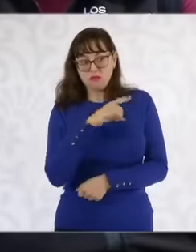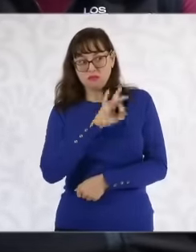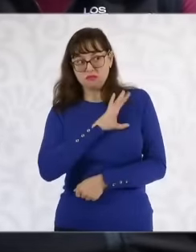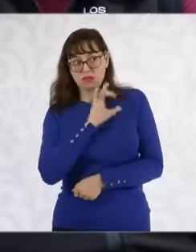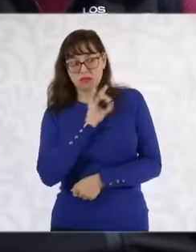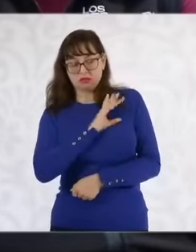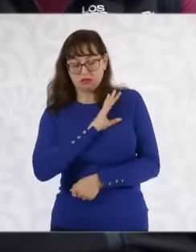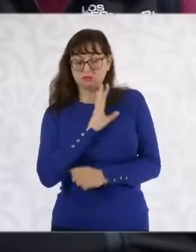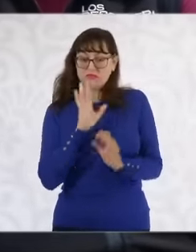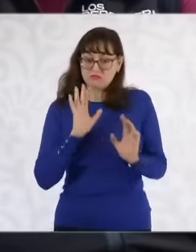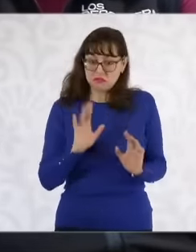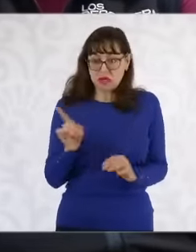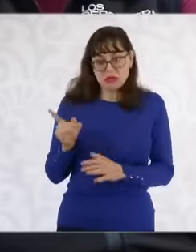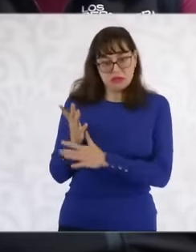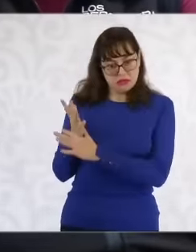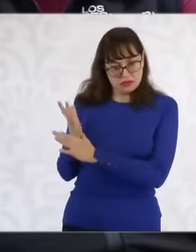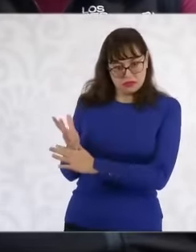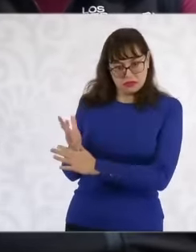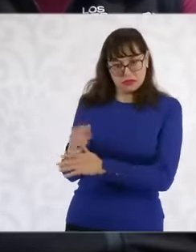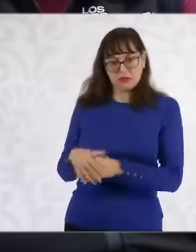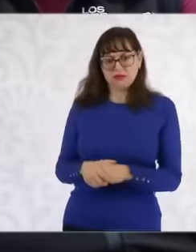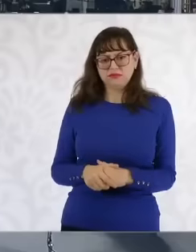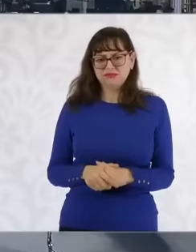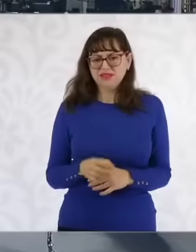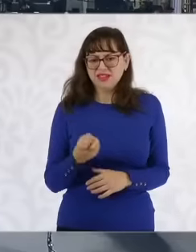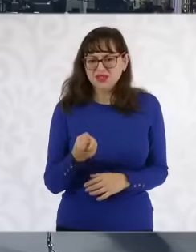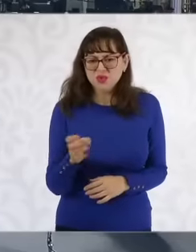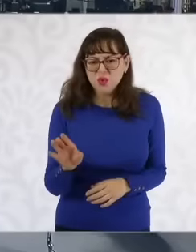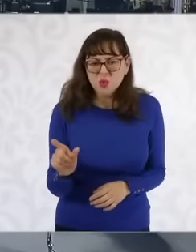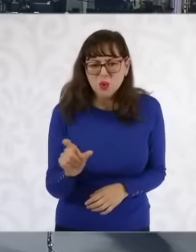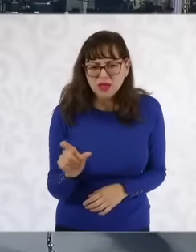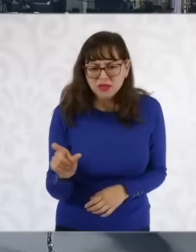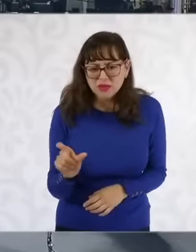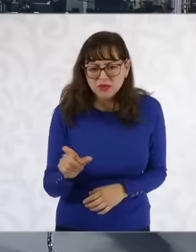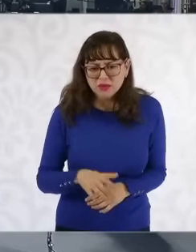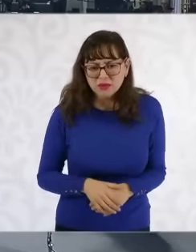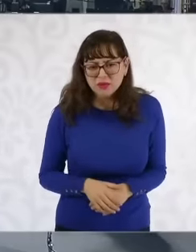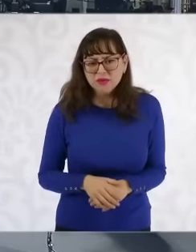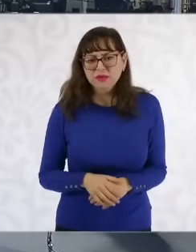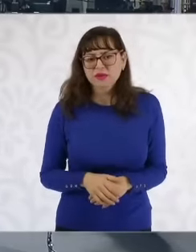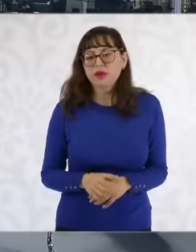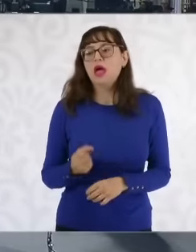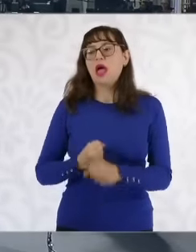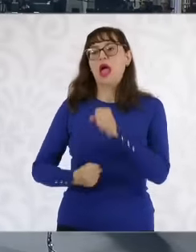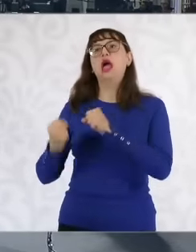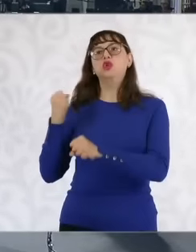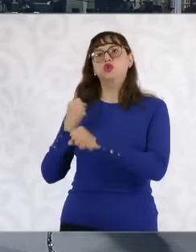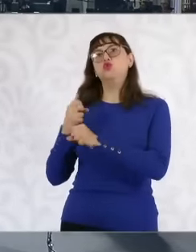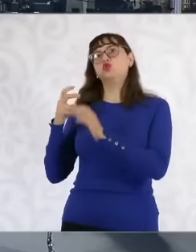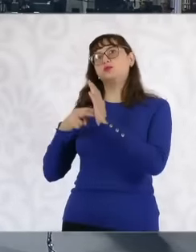, some other cases that have already occurred that was in 2022 that was already in other years in this